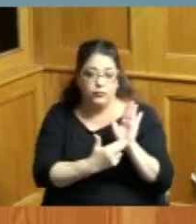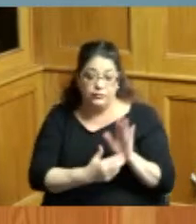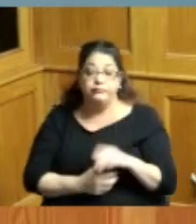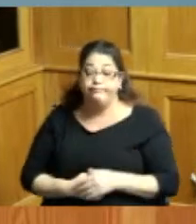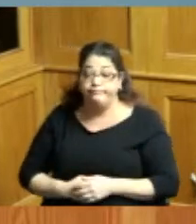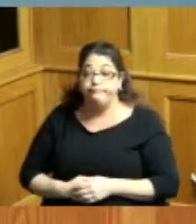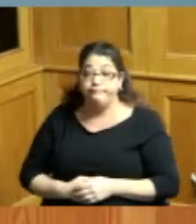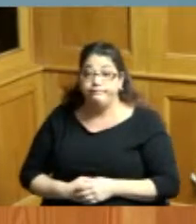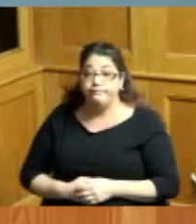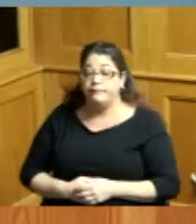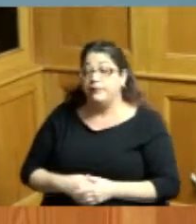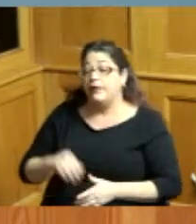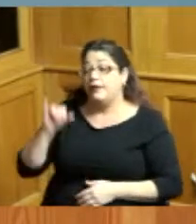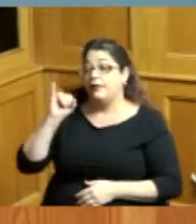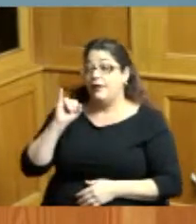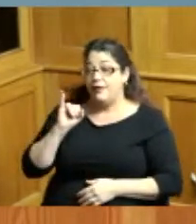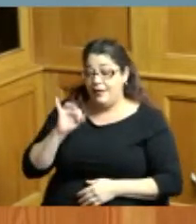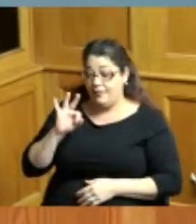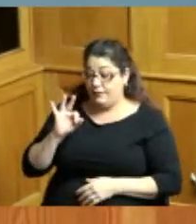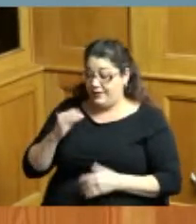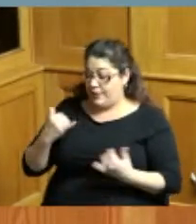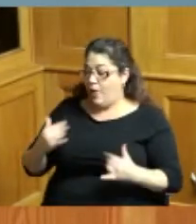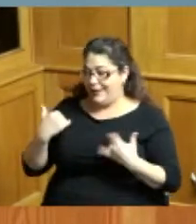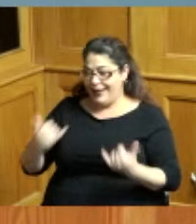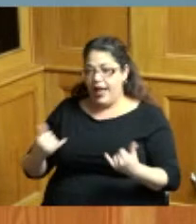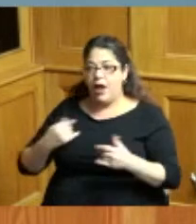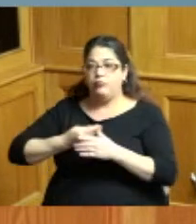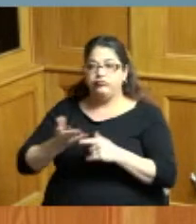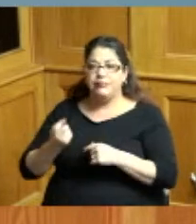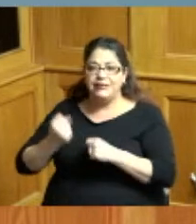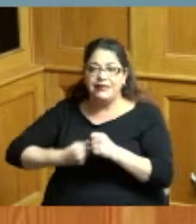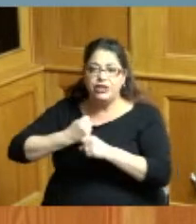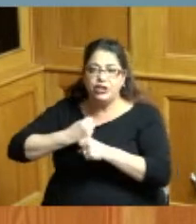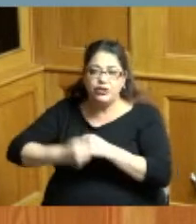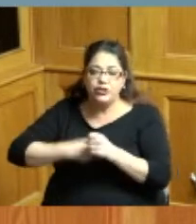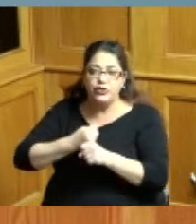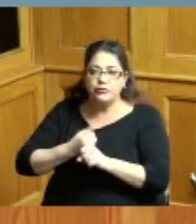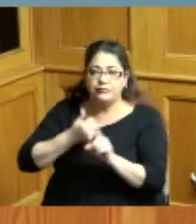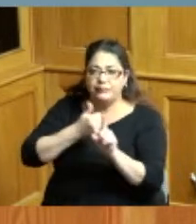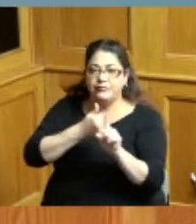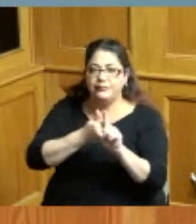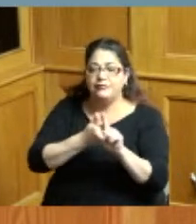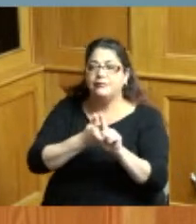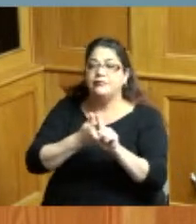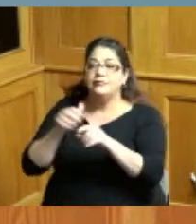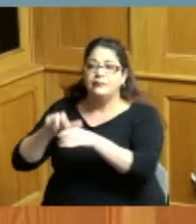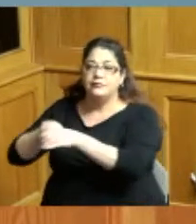whereas after several years as a city prosecutor Judge Rucker went into private practice in private